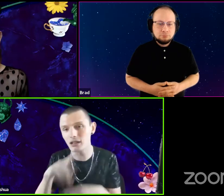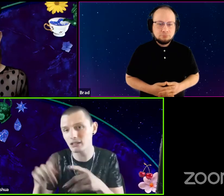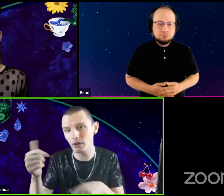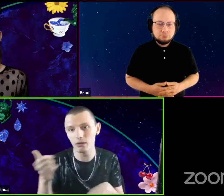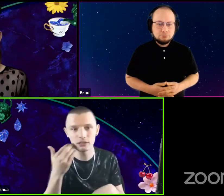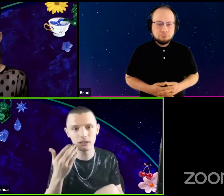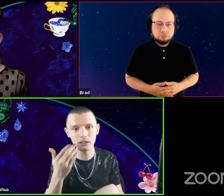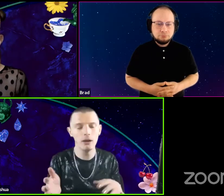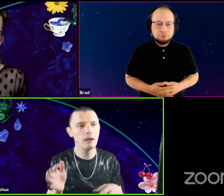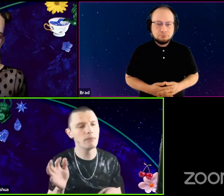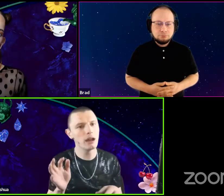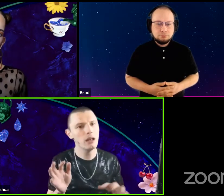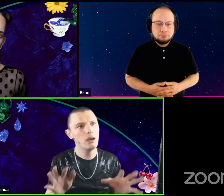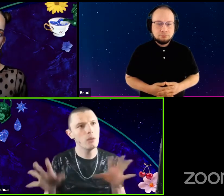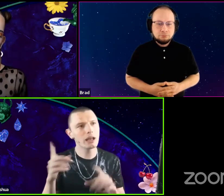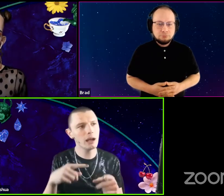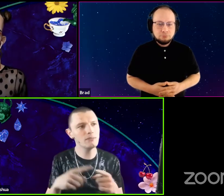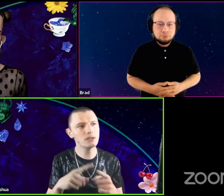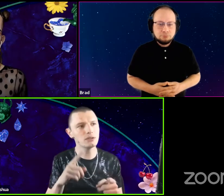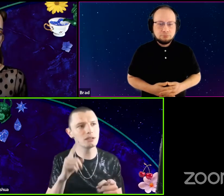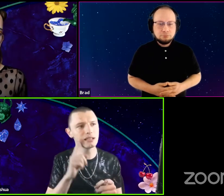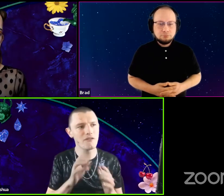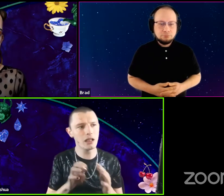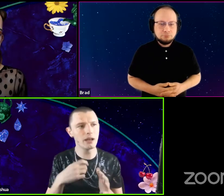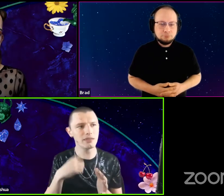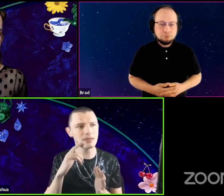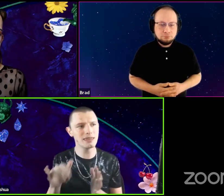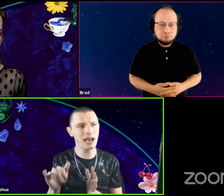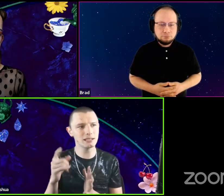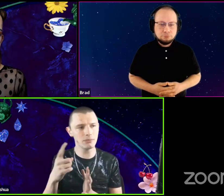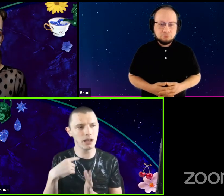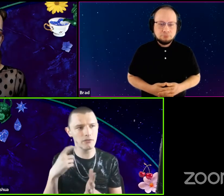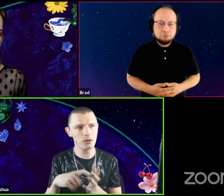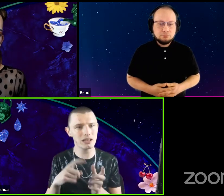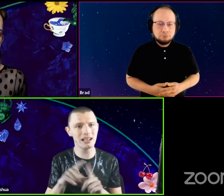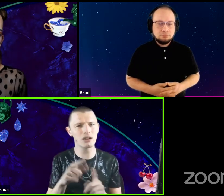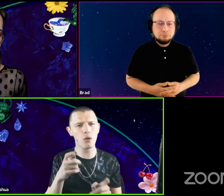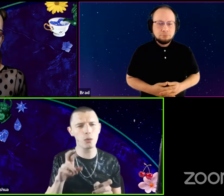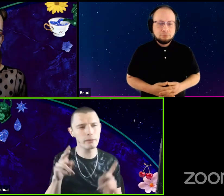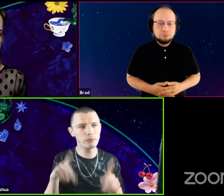Bye, I'll talk to someone else, you know? But, when it comes to the deaf on that, I think that's something I've noticed as a queer person.